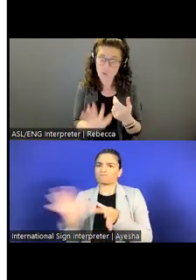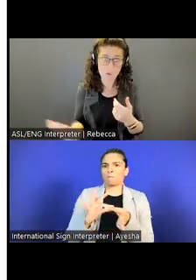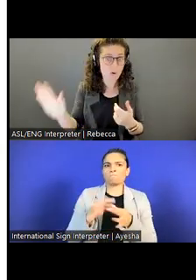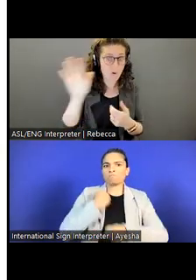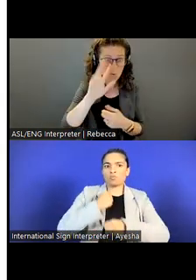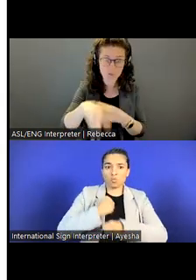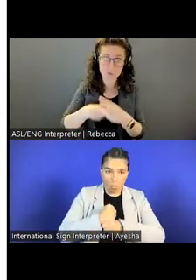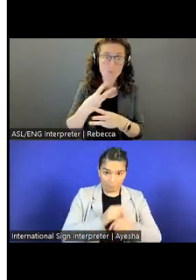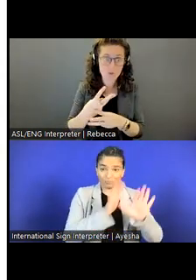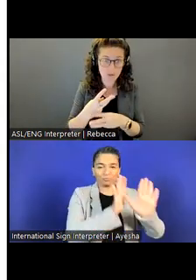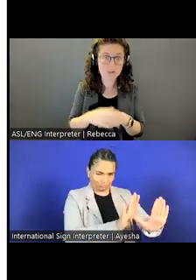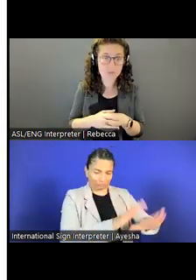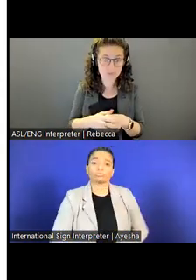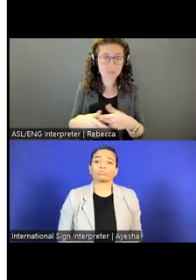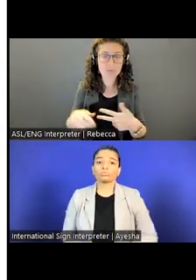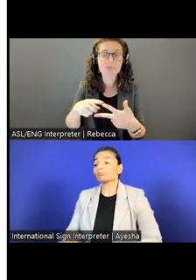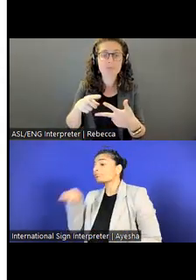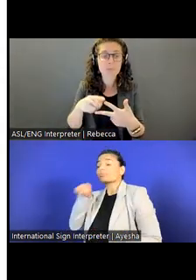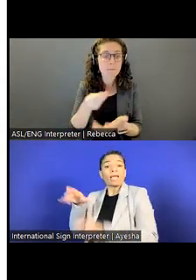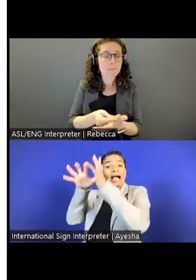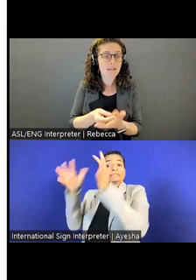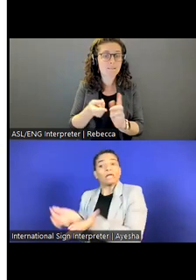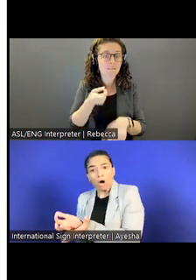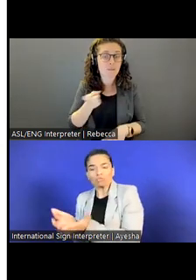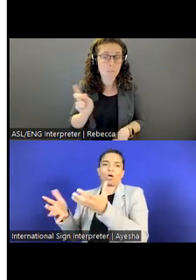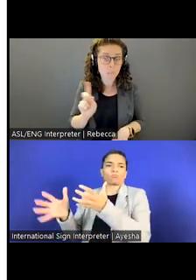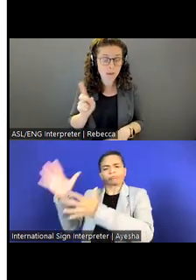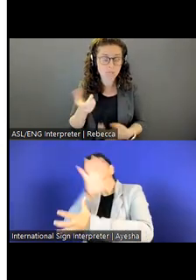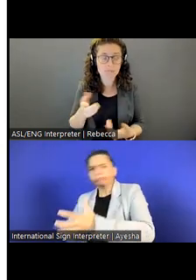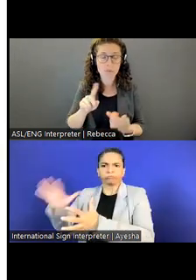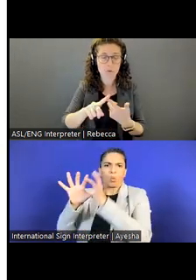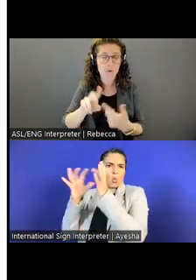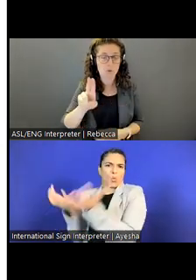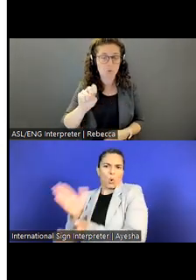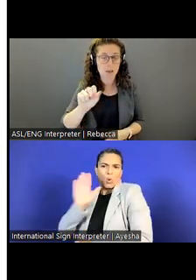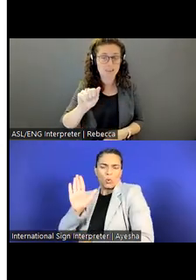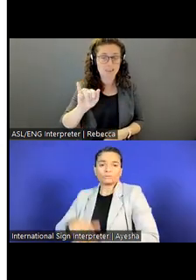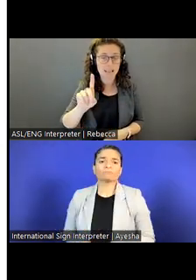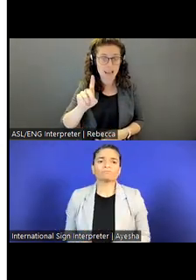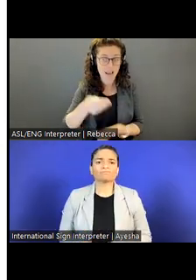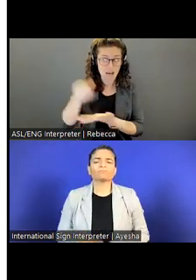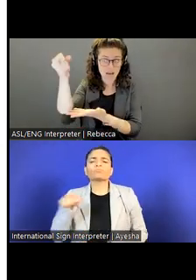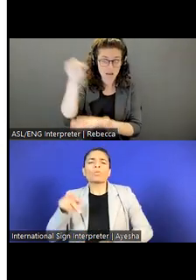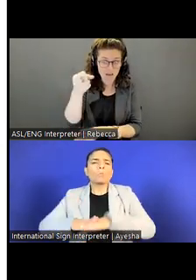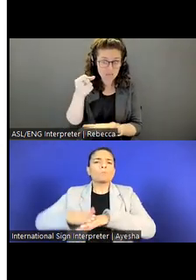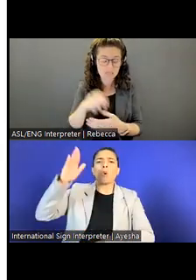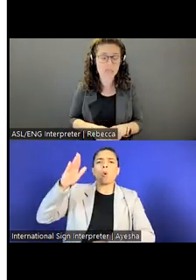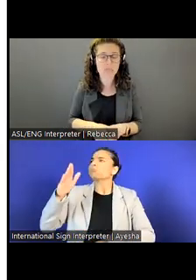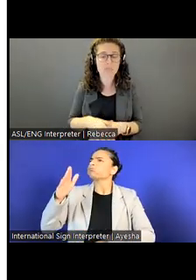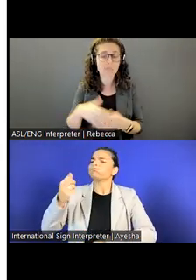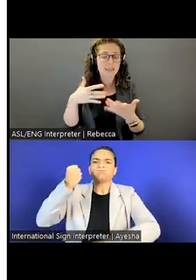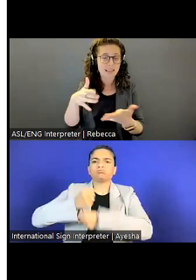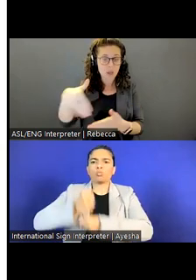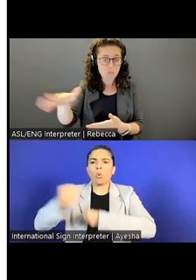Those are primarily positions that are funded either by USA our study abroad portfolio through